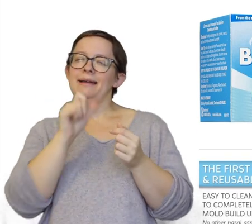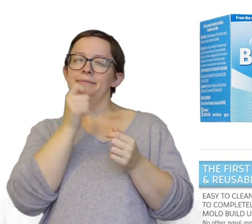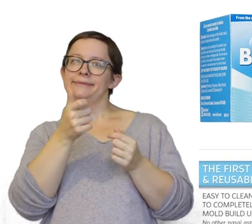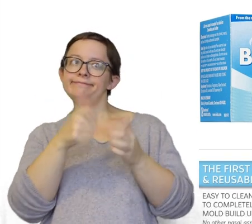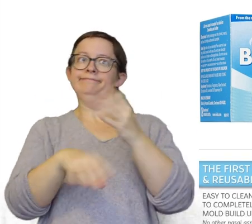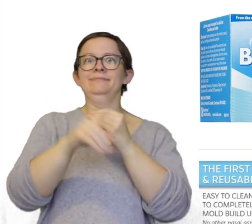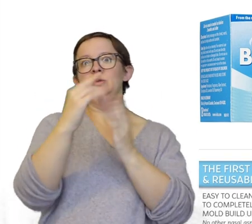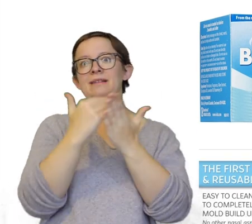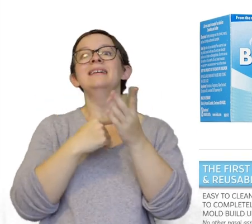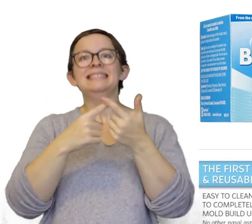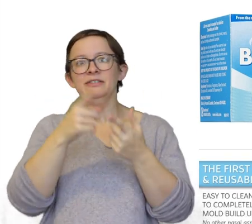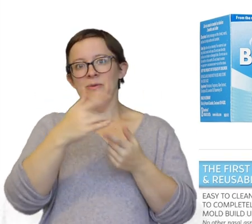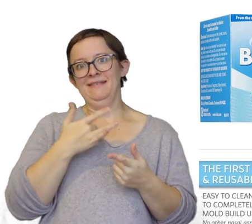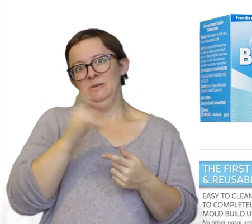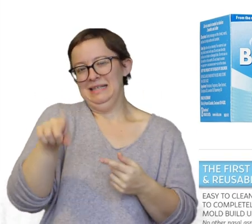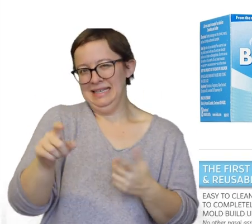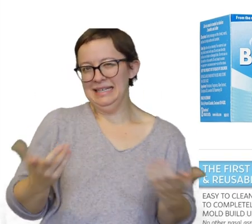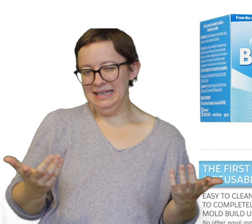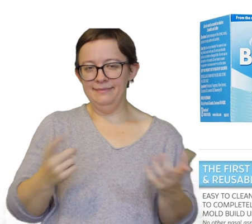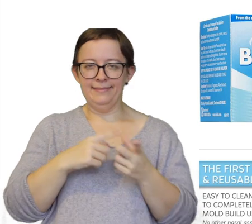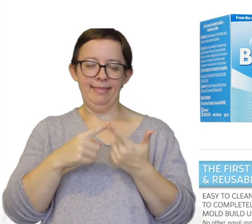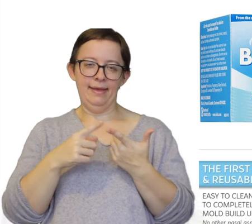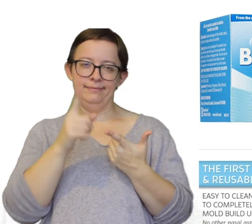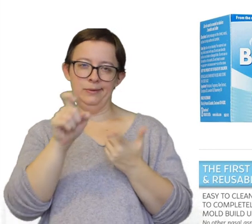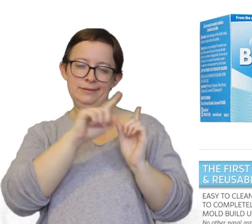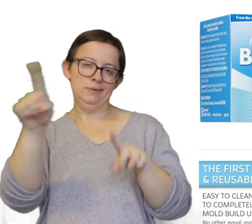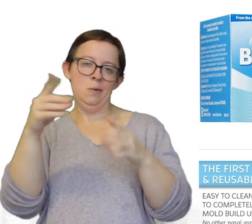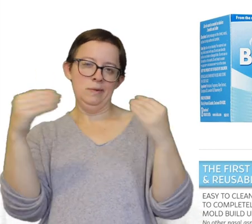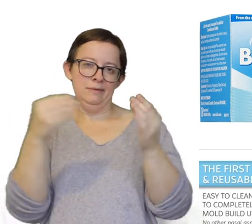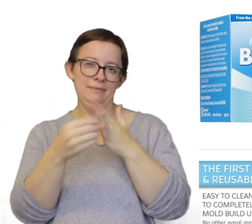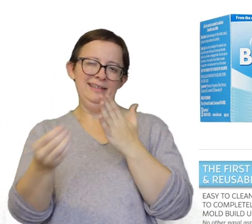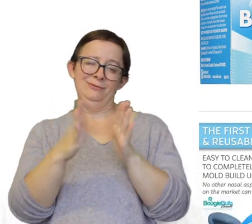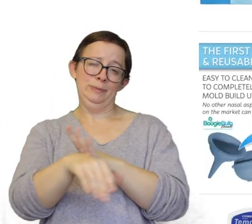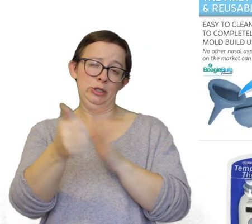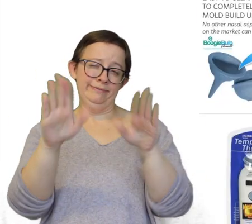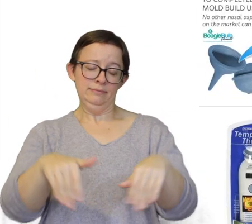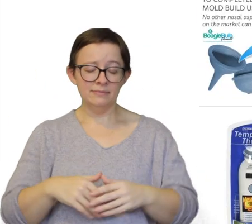necessarily put on your list until I think you actually need them and then you can just go out and get them and I think it's a lot cheaper.